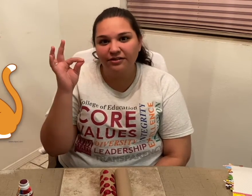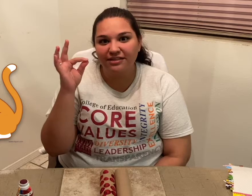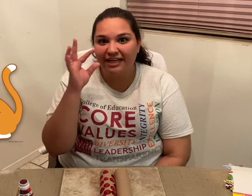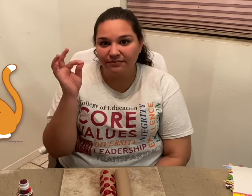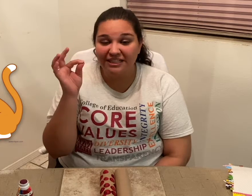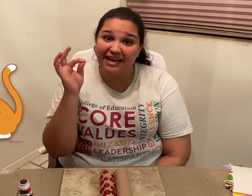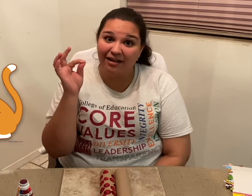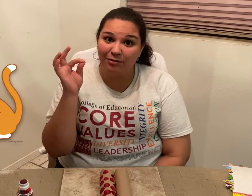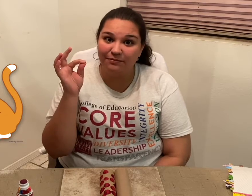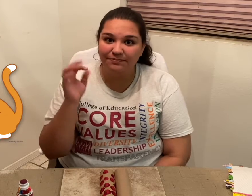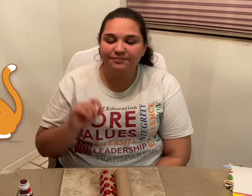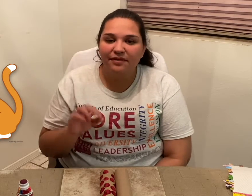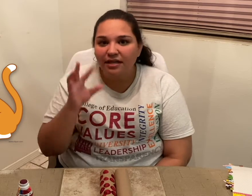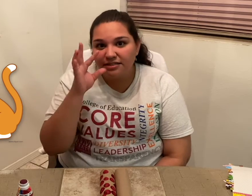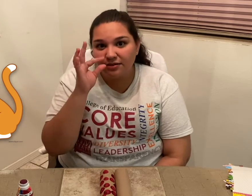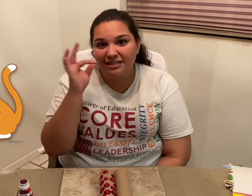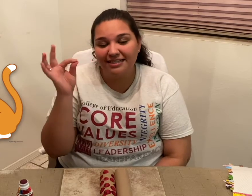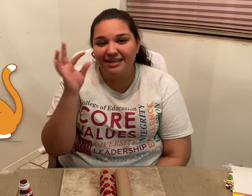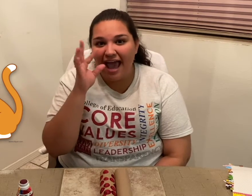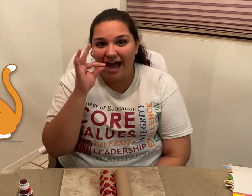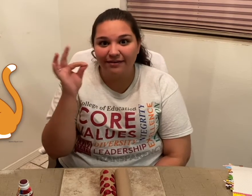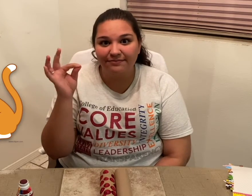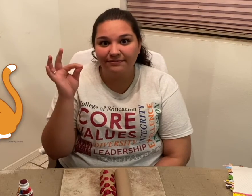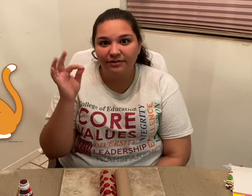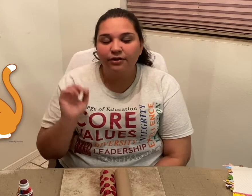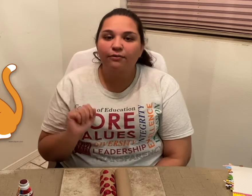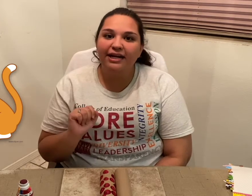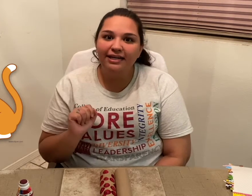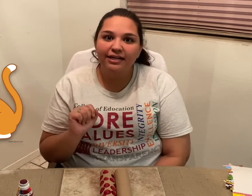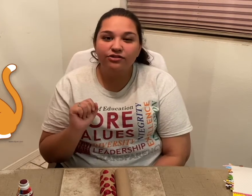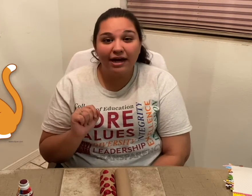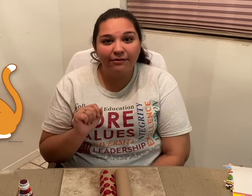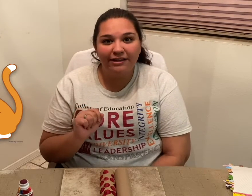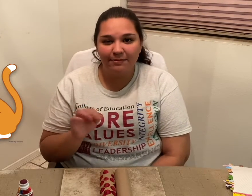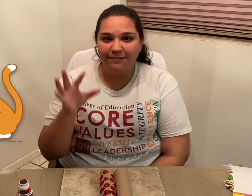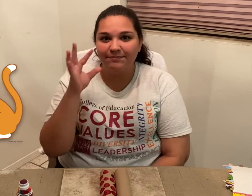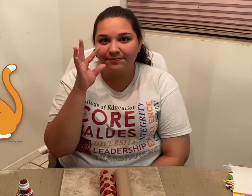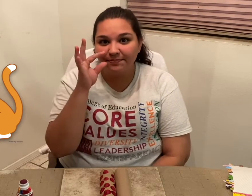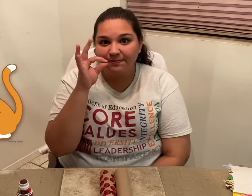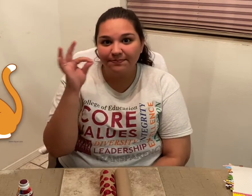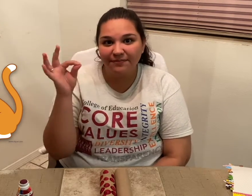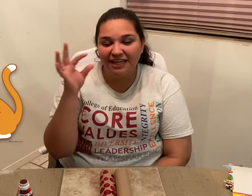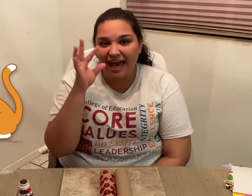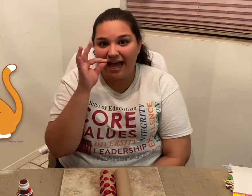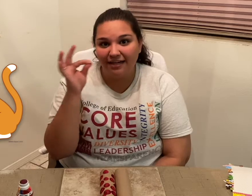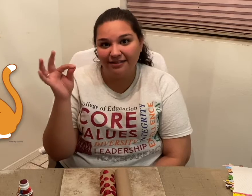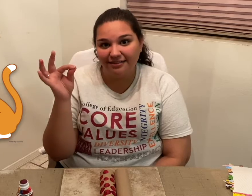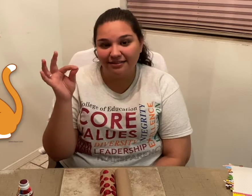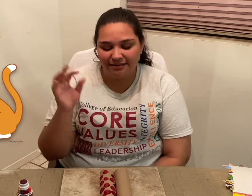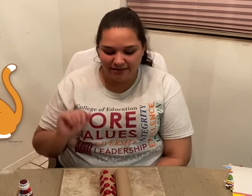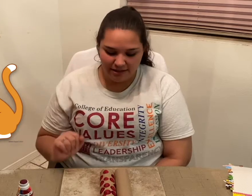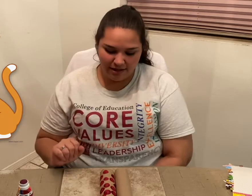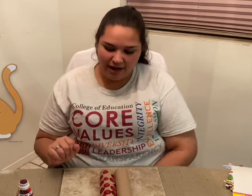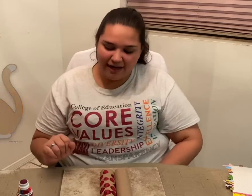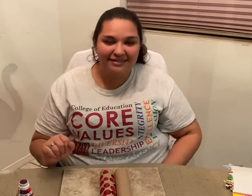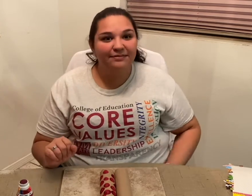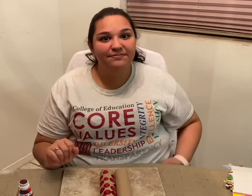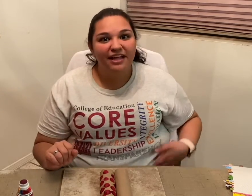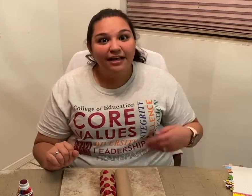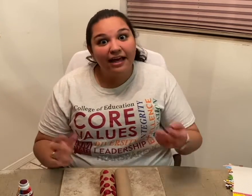sign this animal. So, this is "cat". Ready? Try it with me! Cat (signs 'cat'). Awesome! Now that